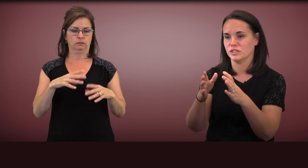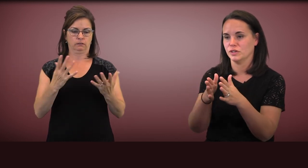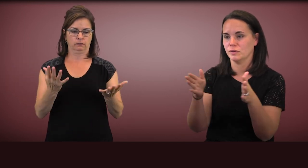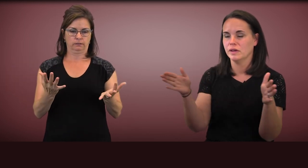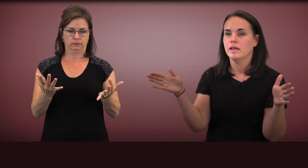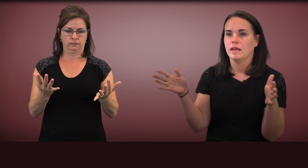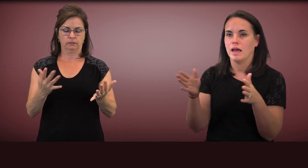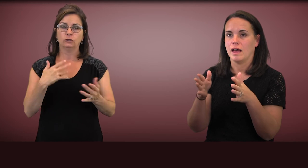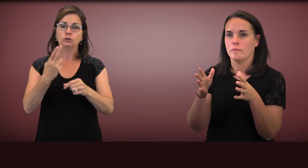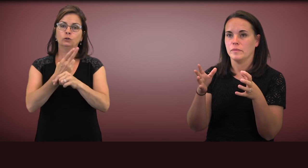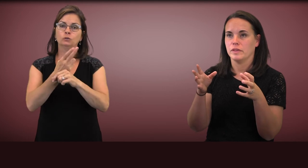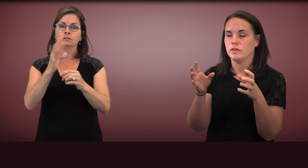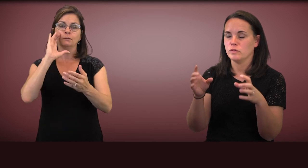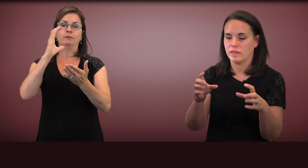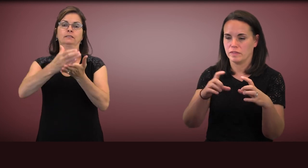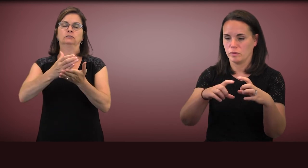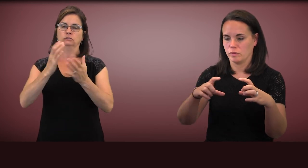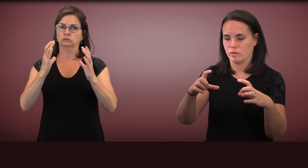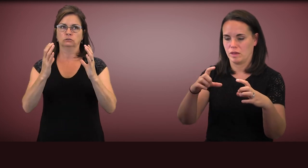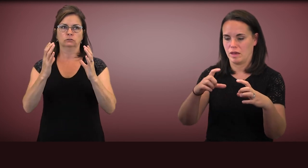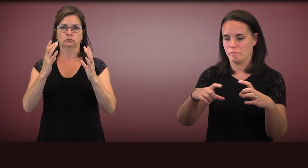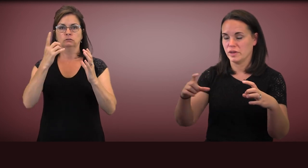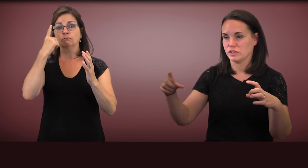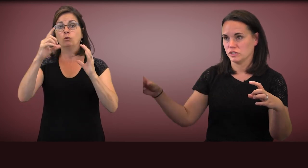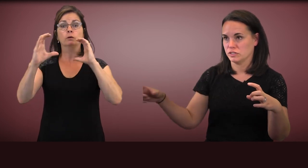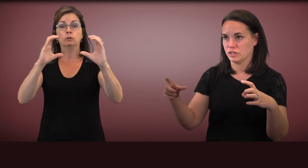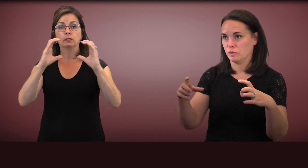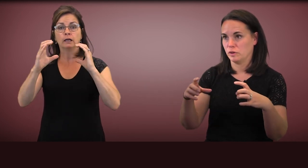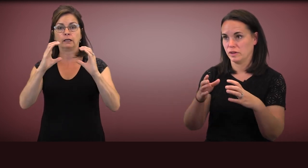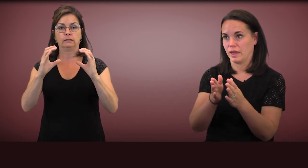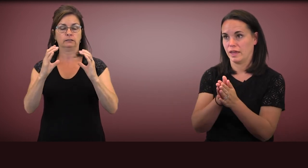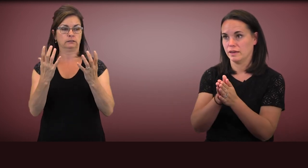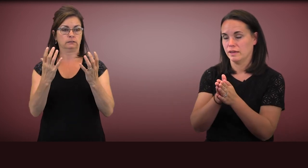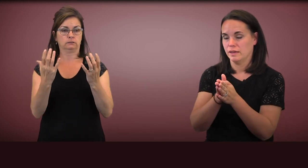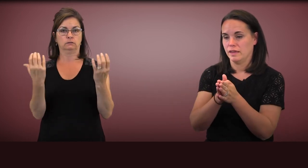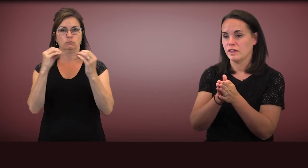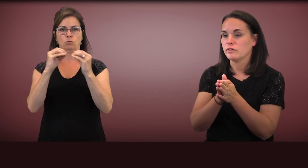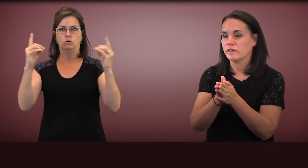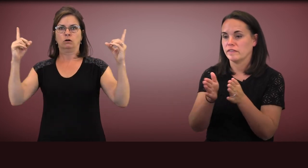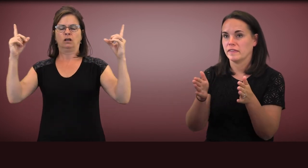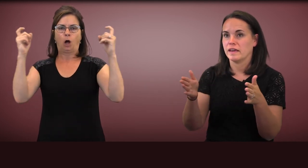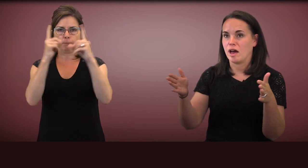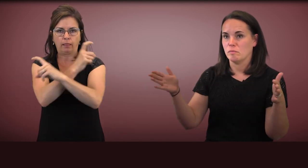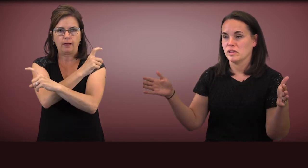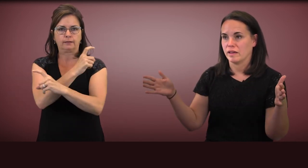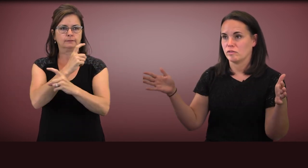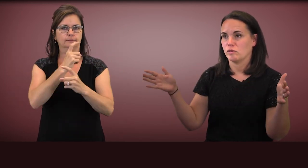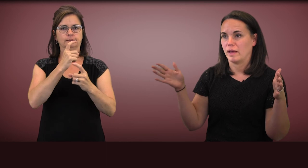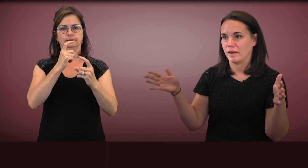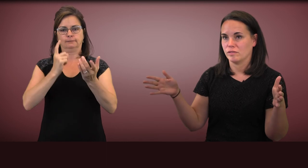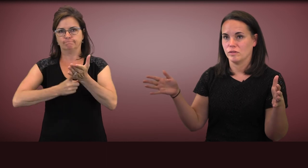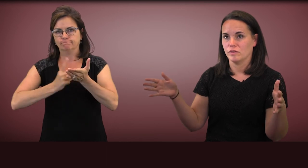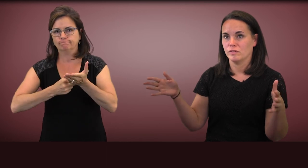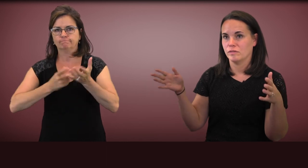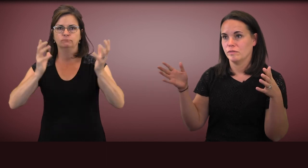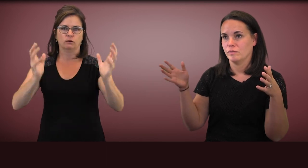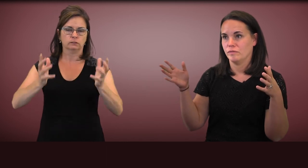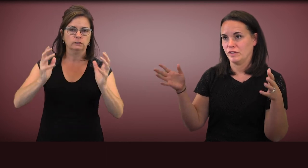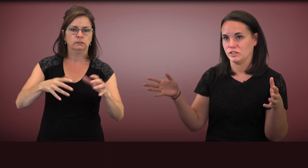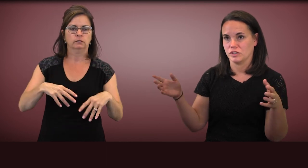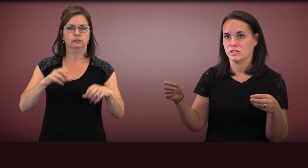to using those pictures to communicate increasingly complex grammatical features,